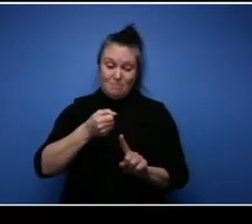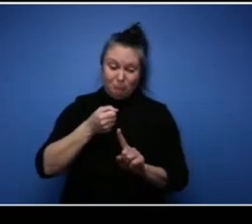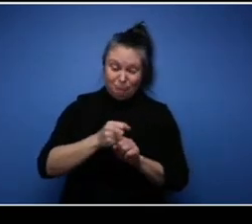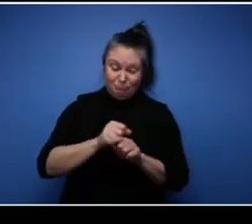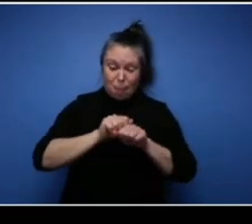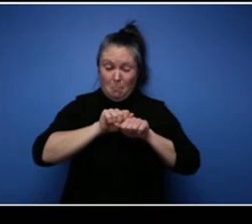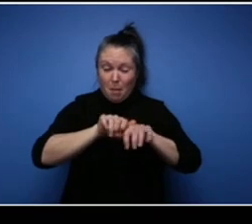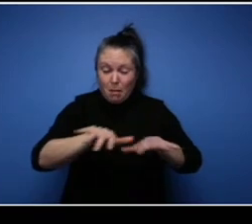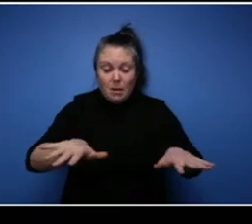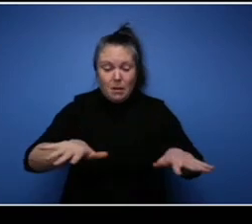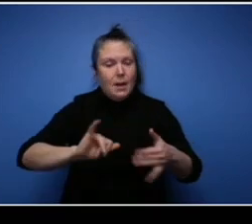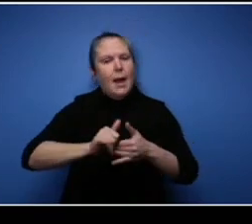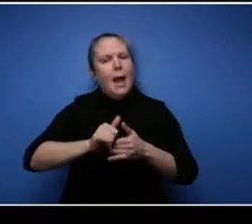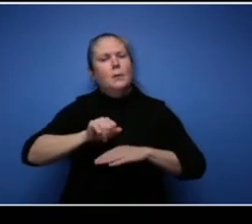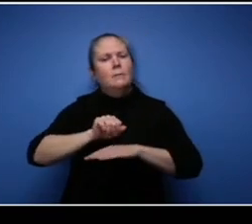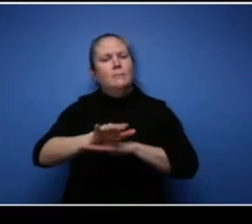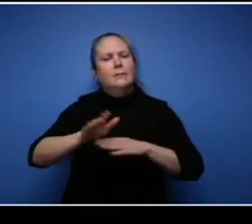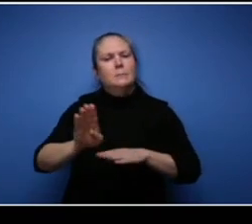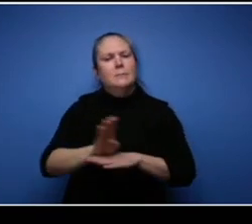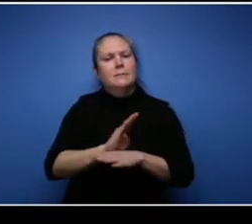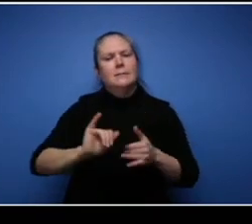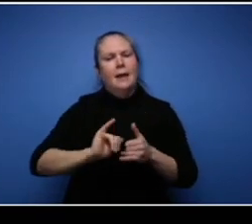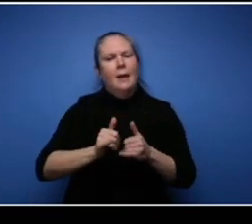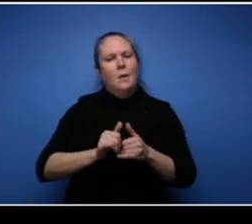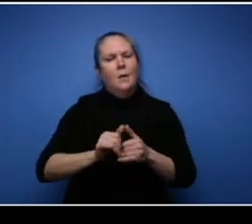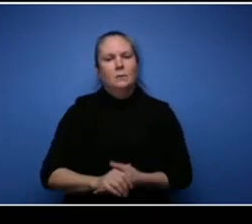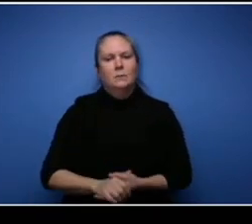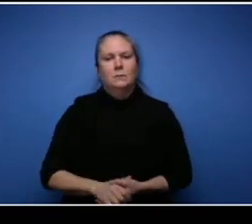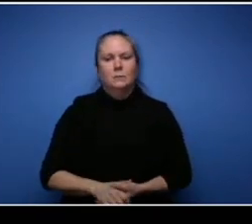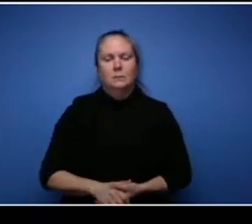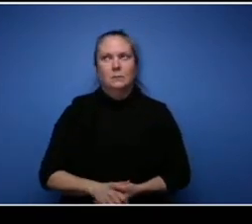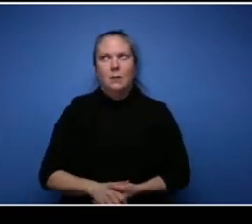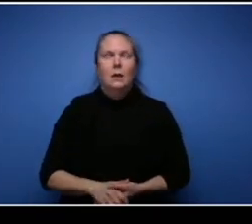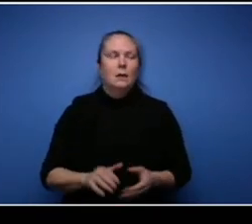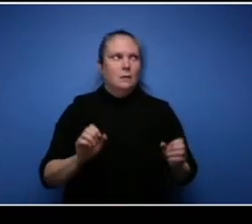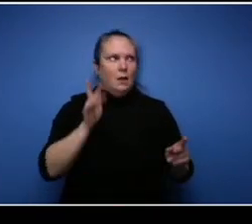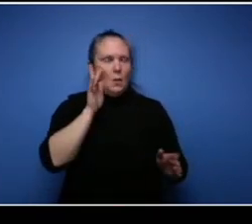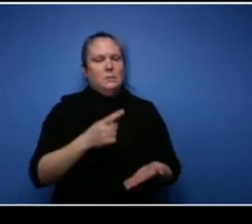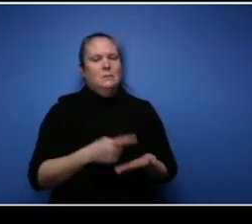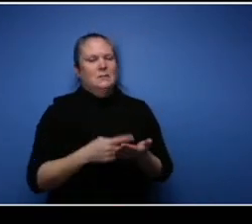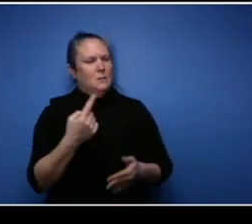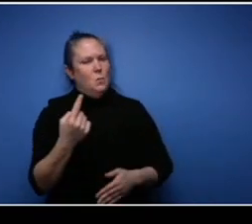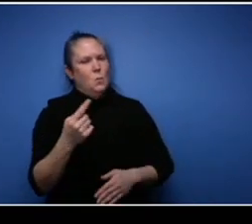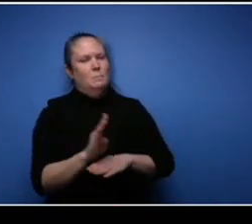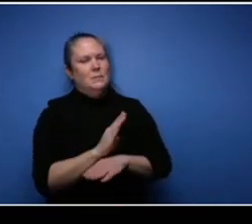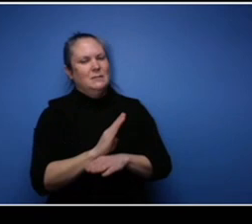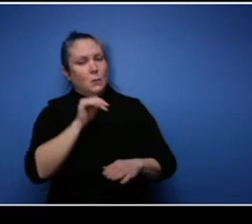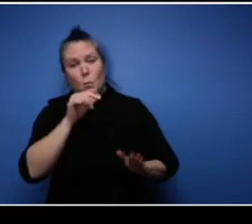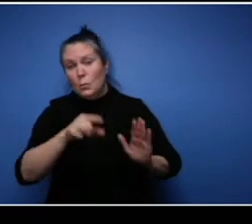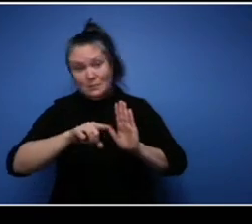We'll just talk about one business, um and it wasn't an impact that was bad. Literally